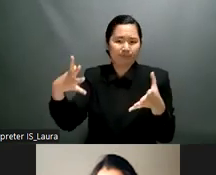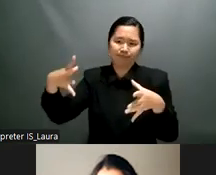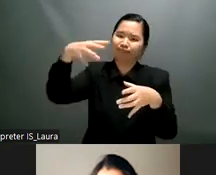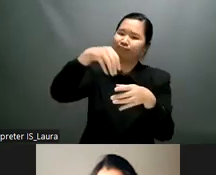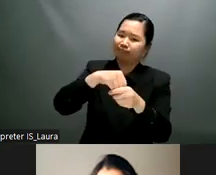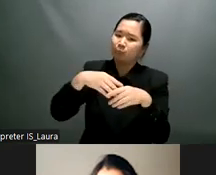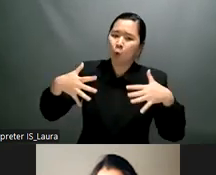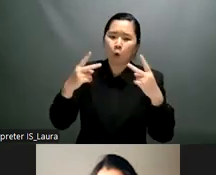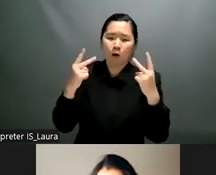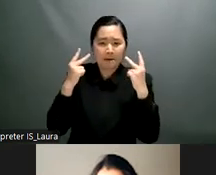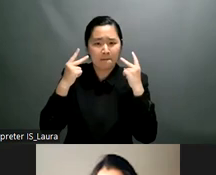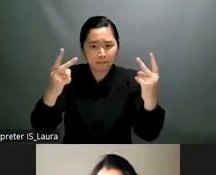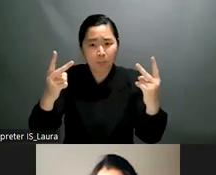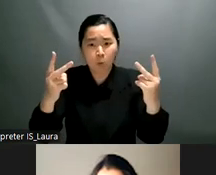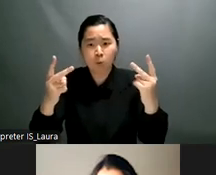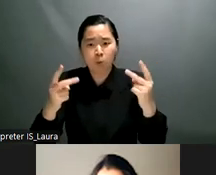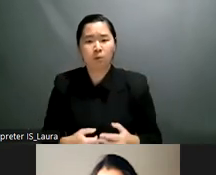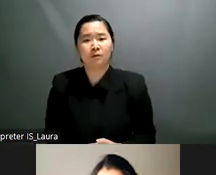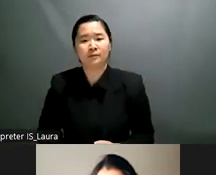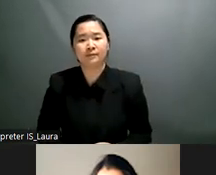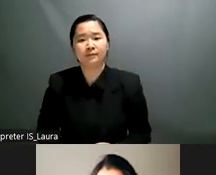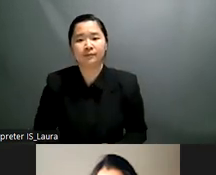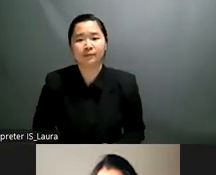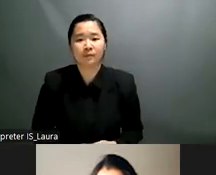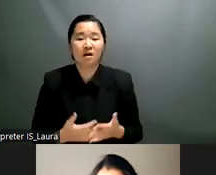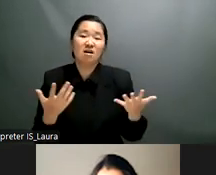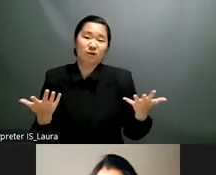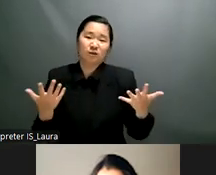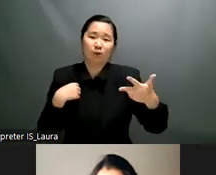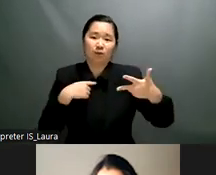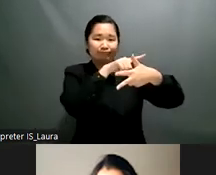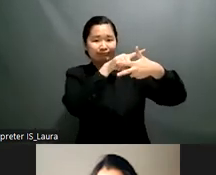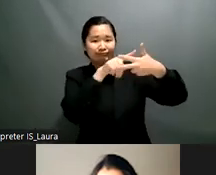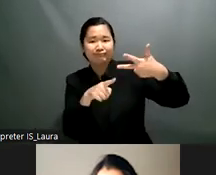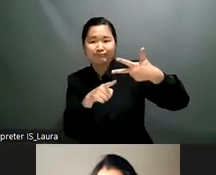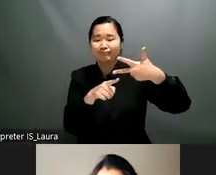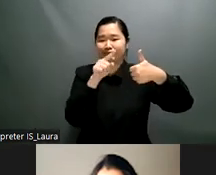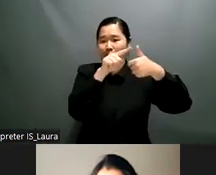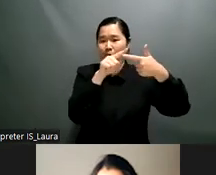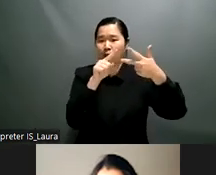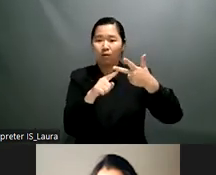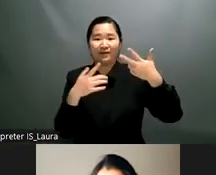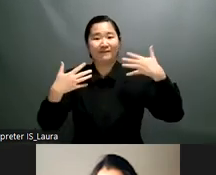really just the underrepresented groups carrying forth these discussions but then the solidarity